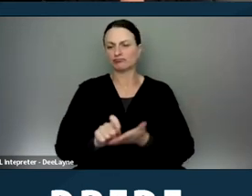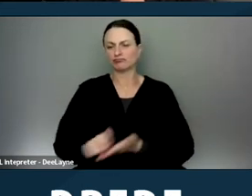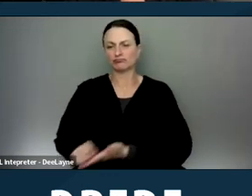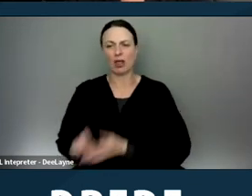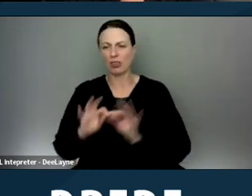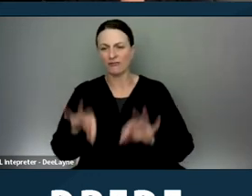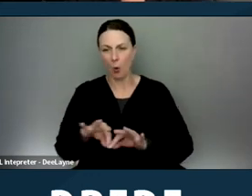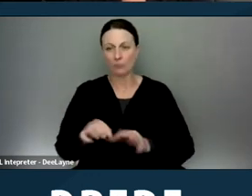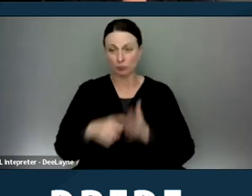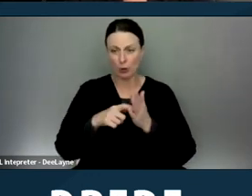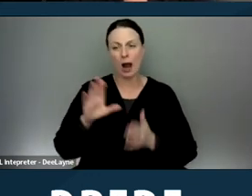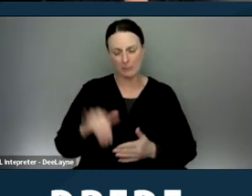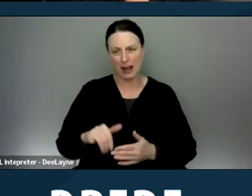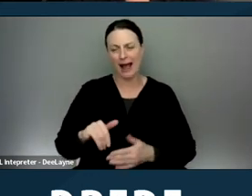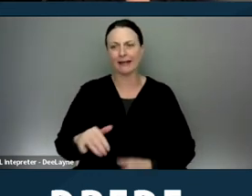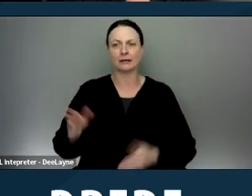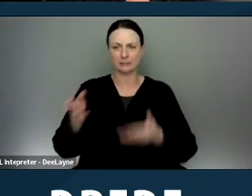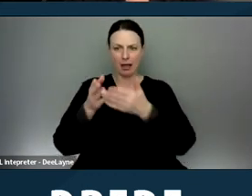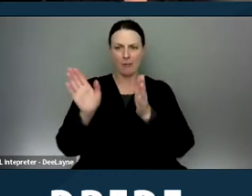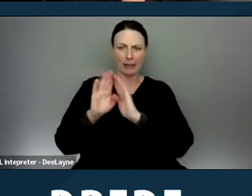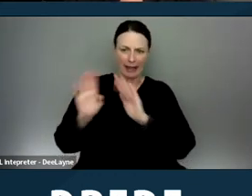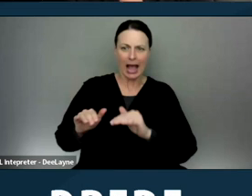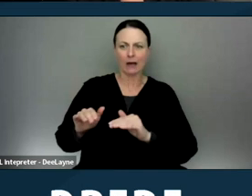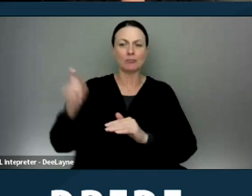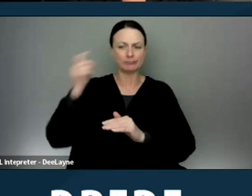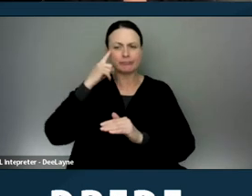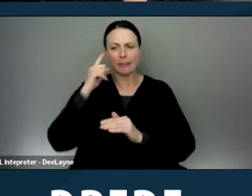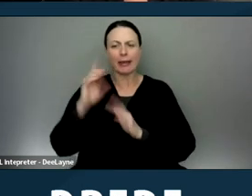by a public housing authority to complete approval